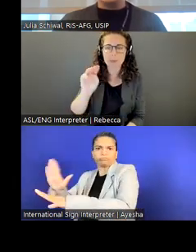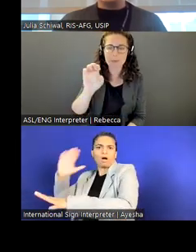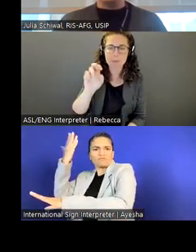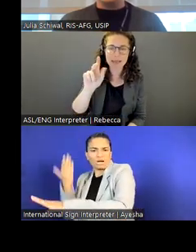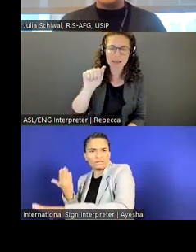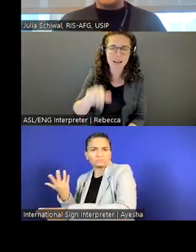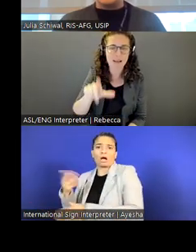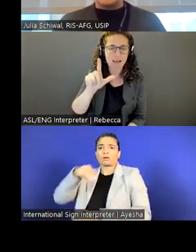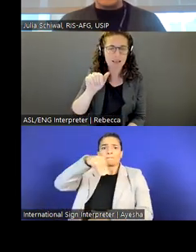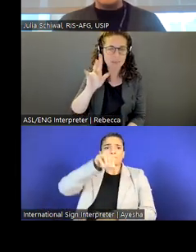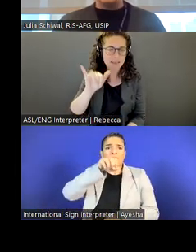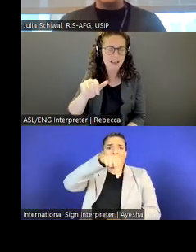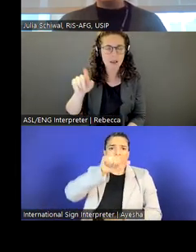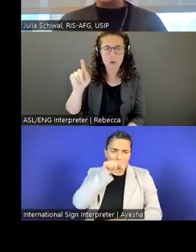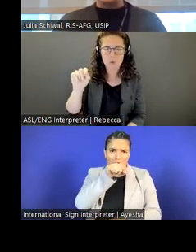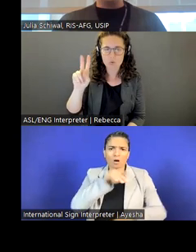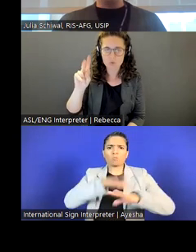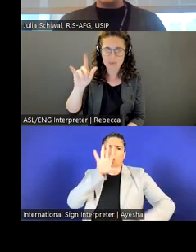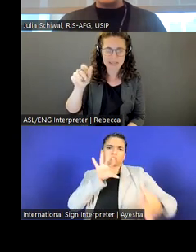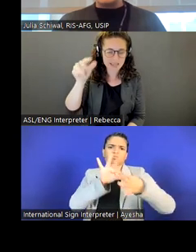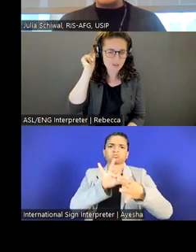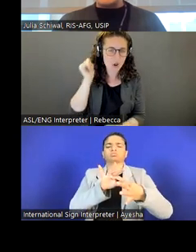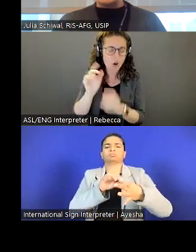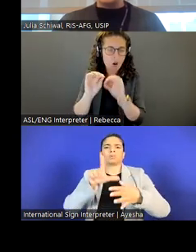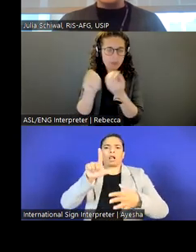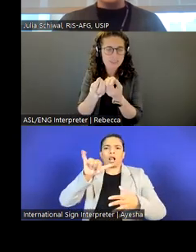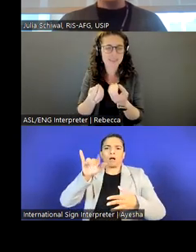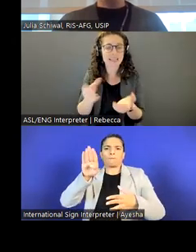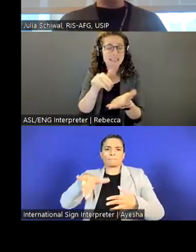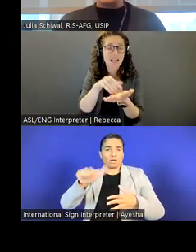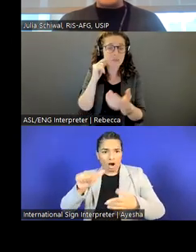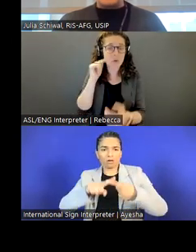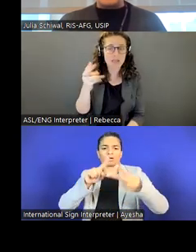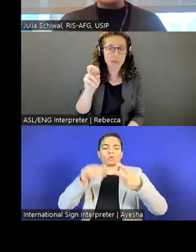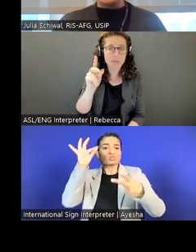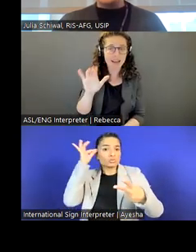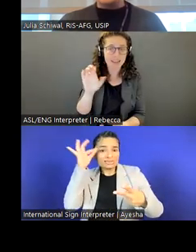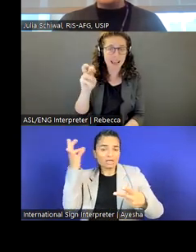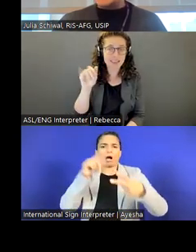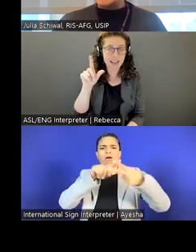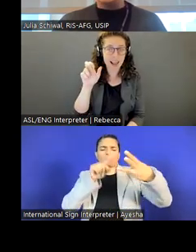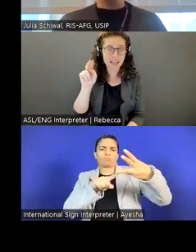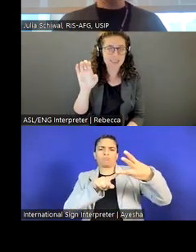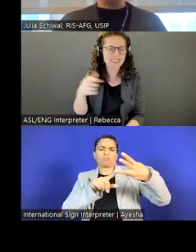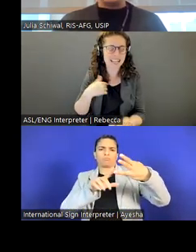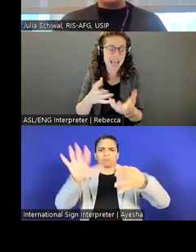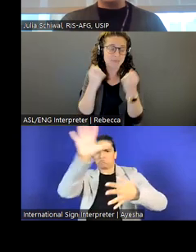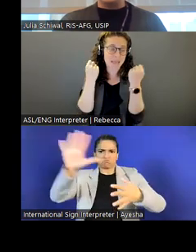And then in the internet for thematic excellence, we have a large number of teams with globally